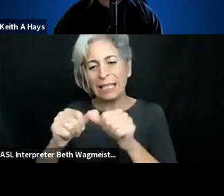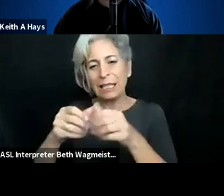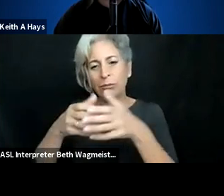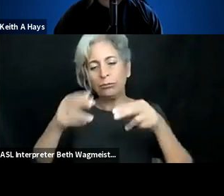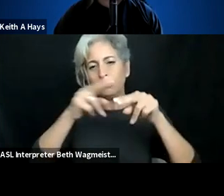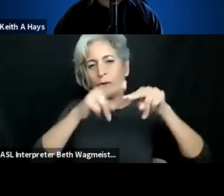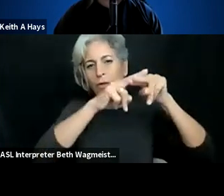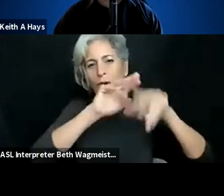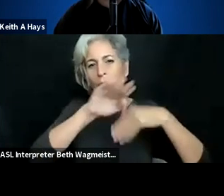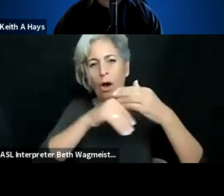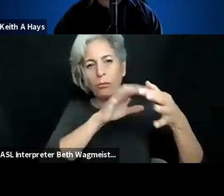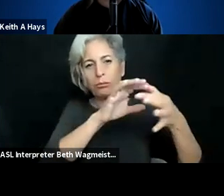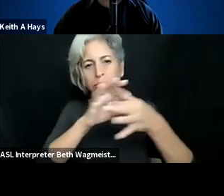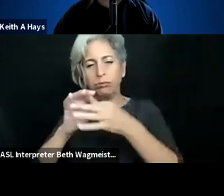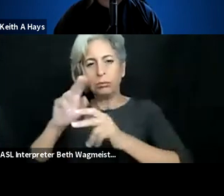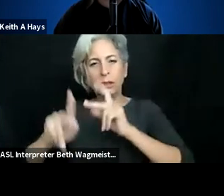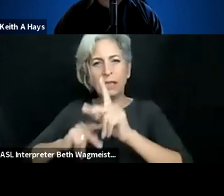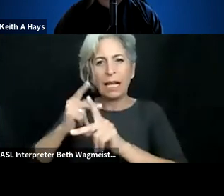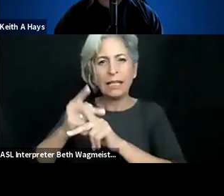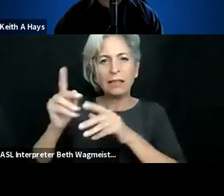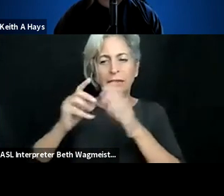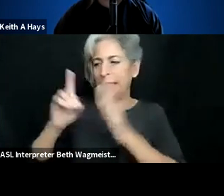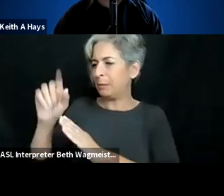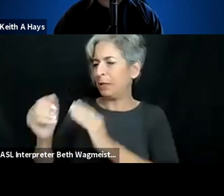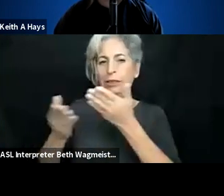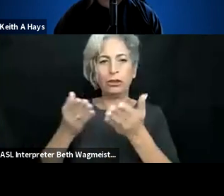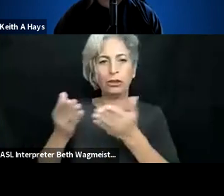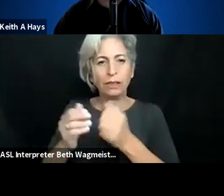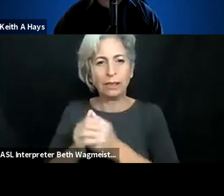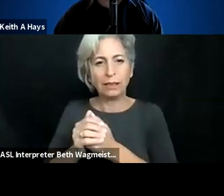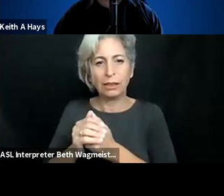manager at Masaryk University. What we currently face is the